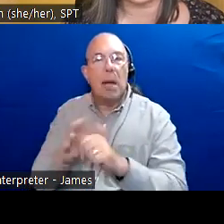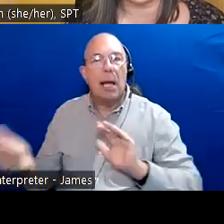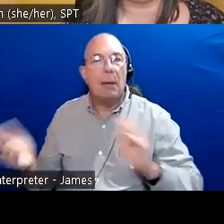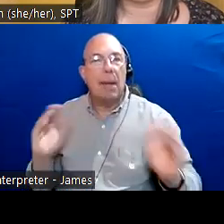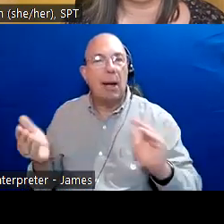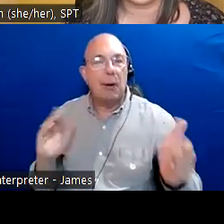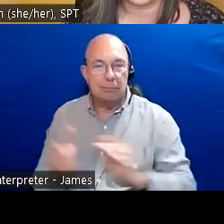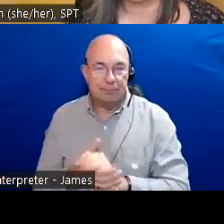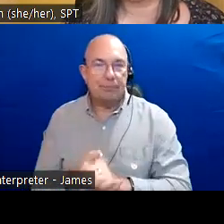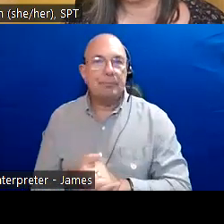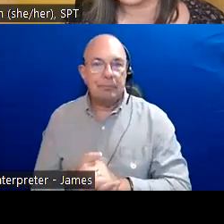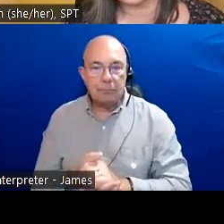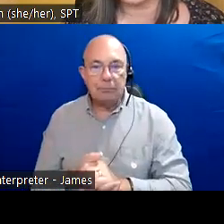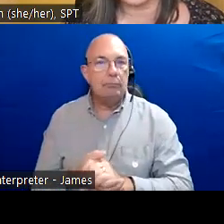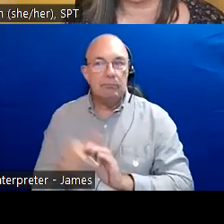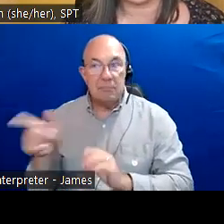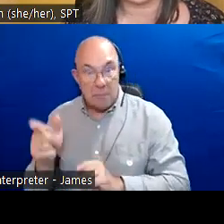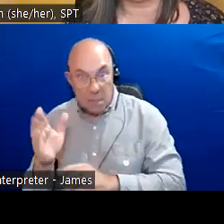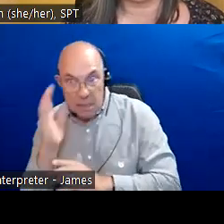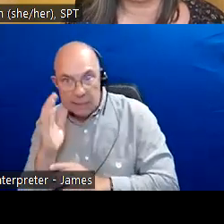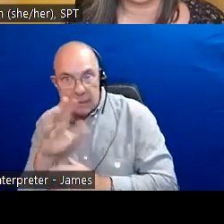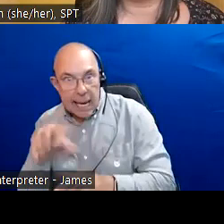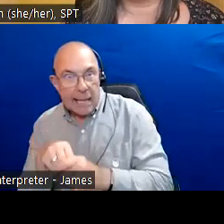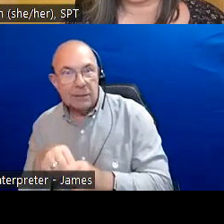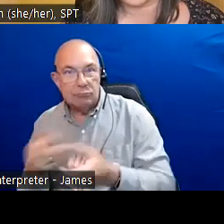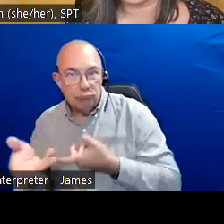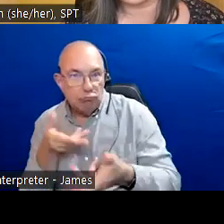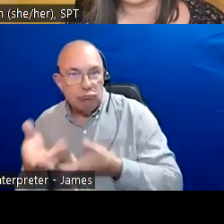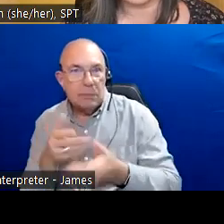This event alongside social planning Toronto is brought to you by the #ShowUpTO campaign